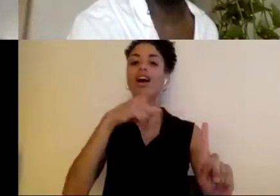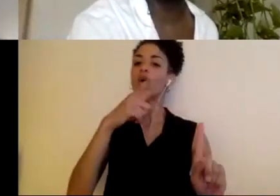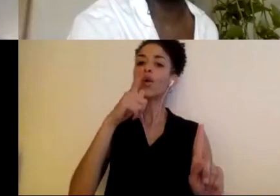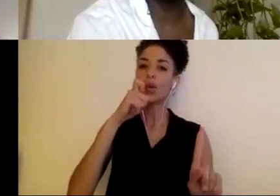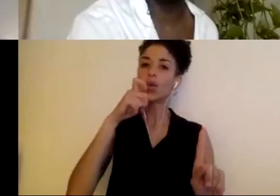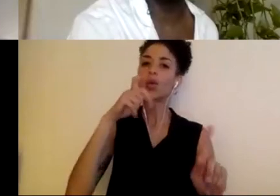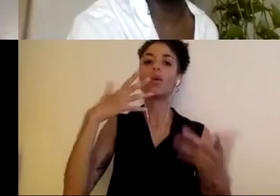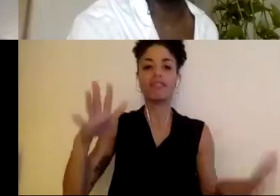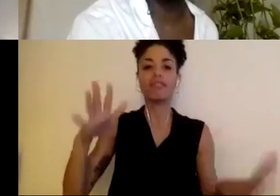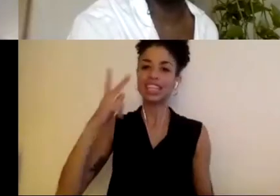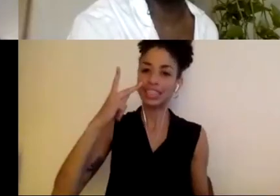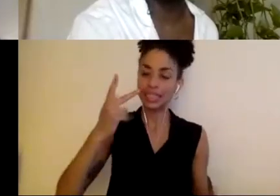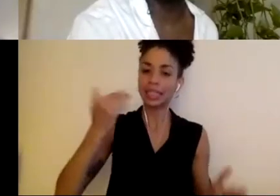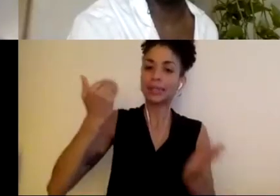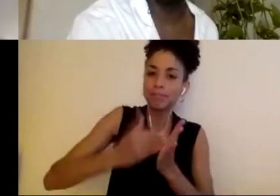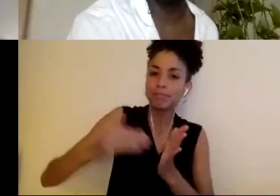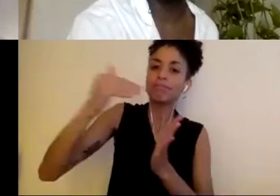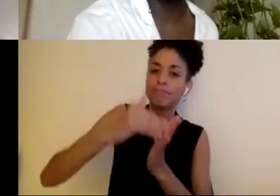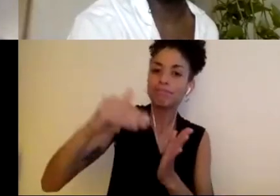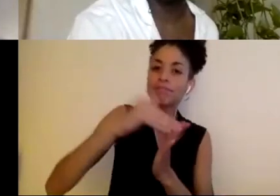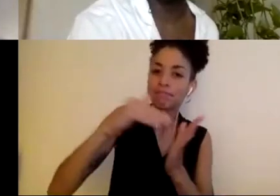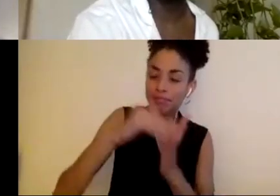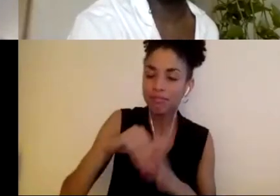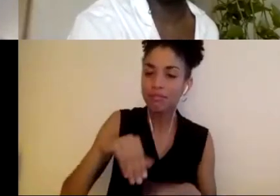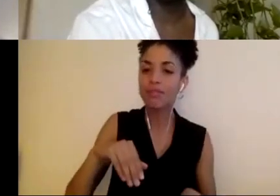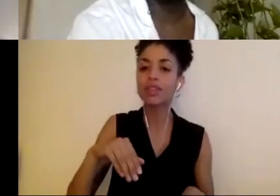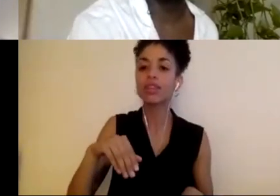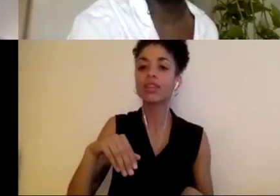given opportunities, not because they don't- Because they're